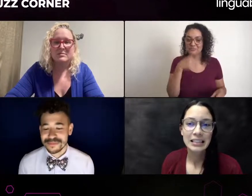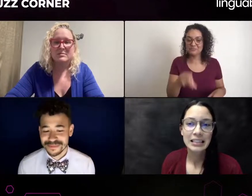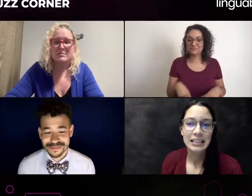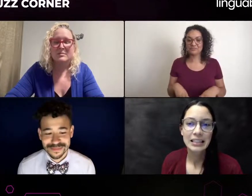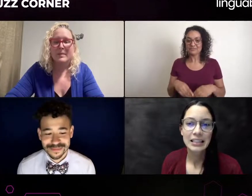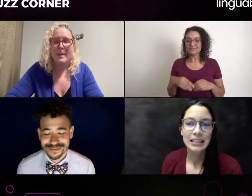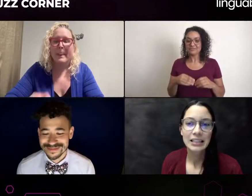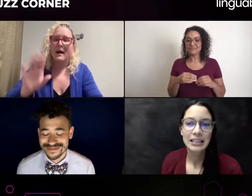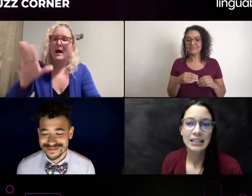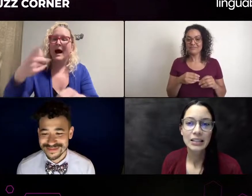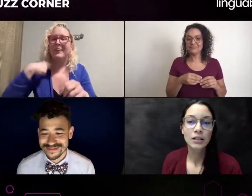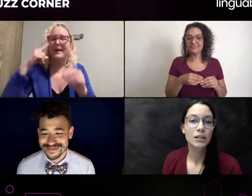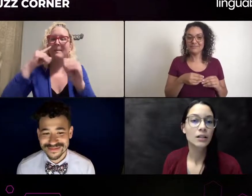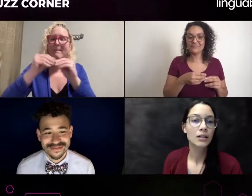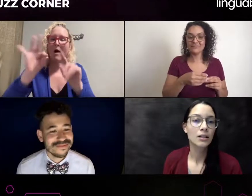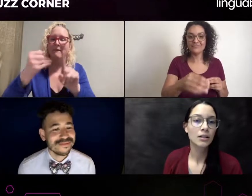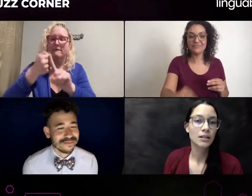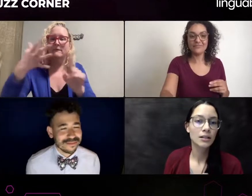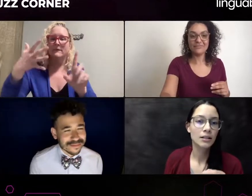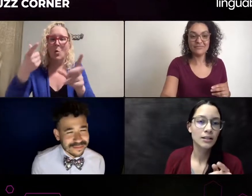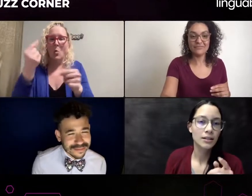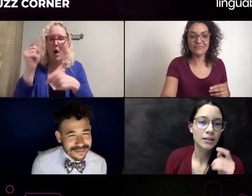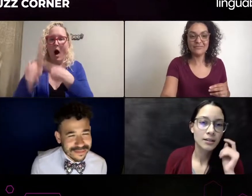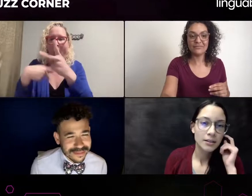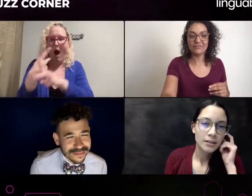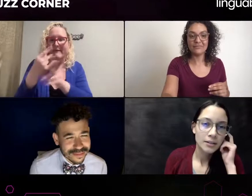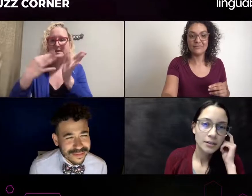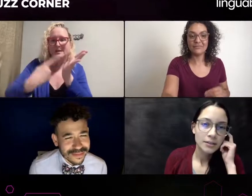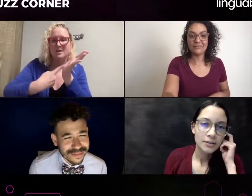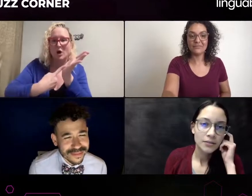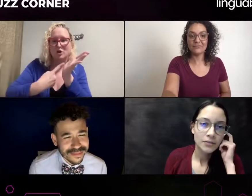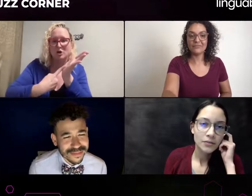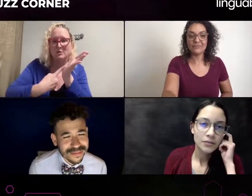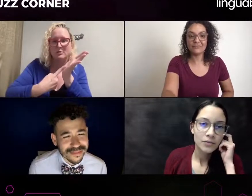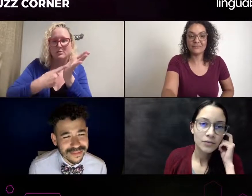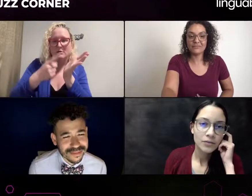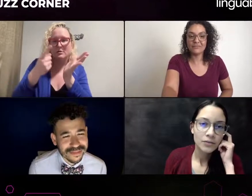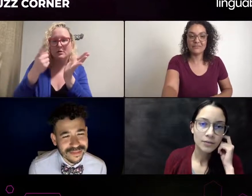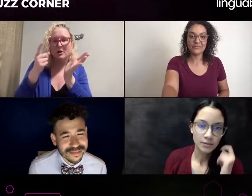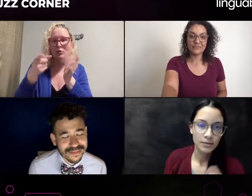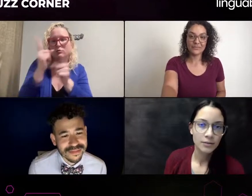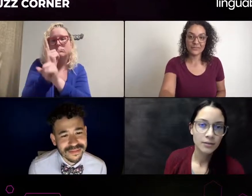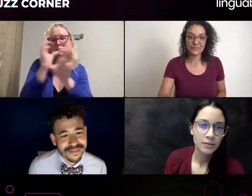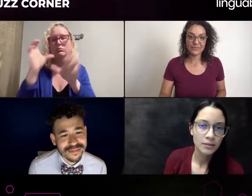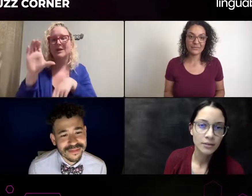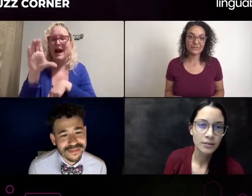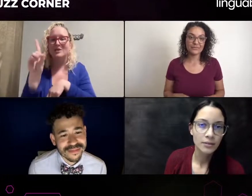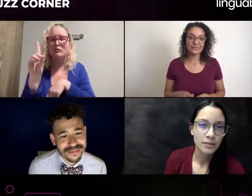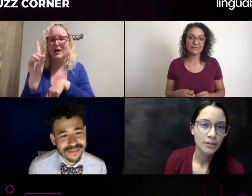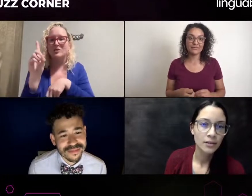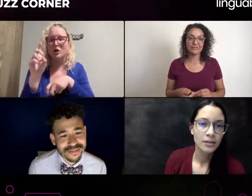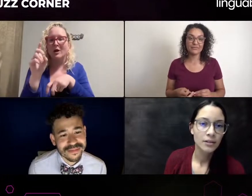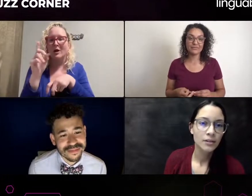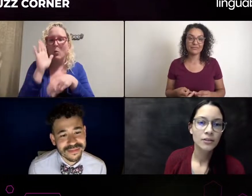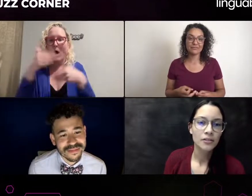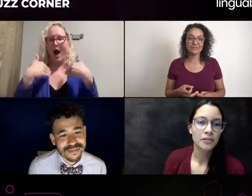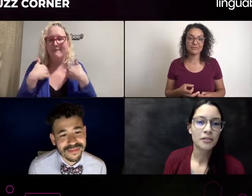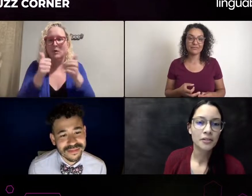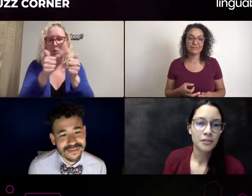but their interpreting is... it's OK, I would still work with them because I can work for myself. I can advocate for myself.